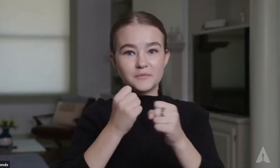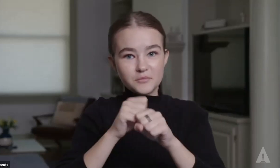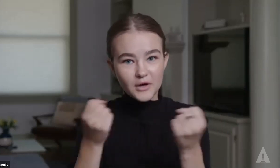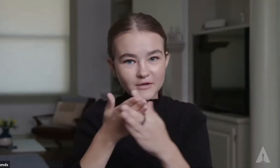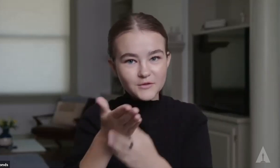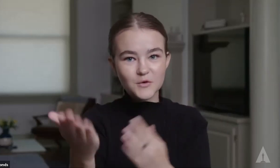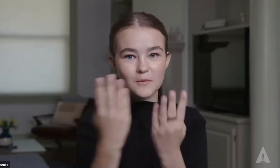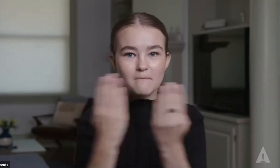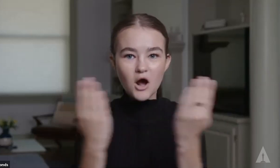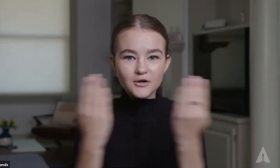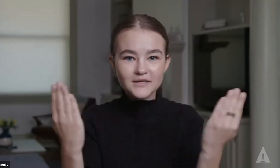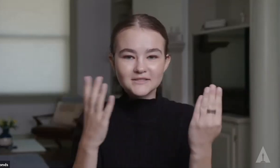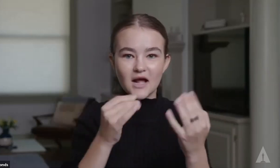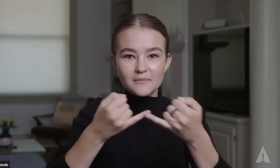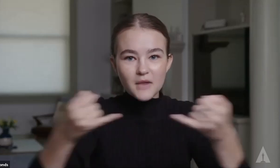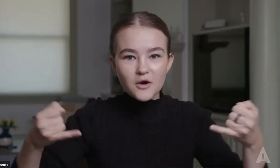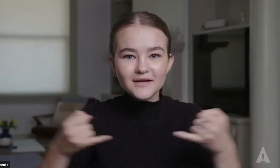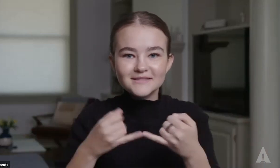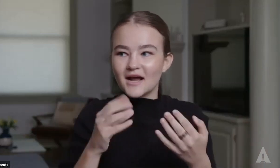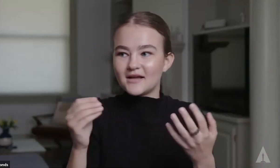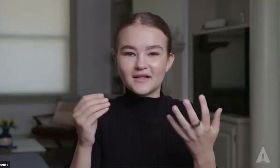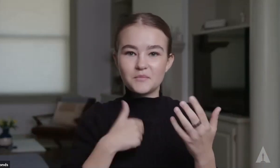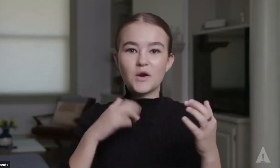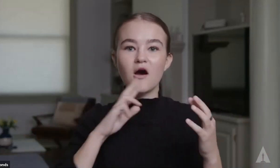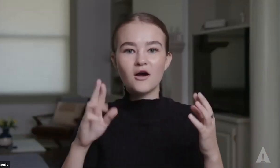We are breaking through all of these boundaries and barriers.